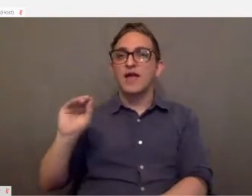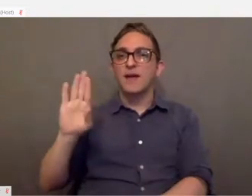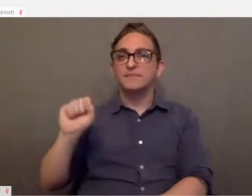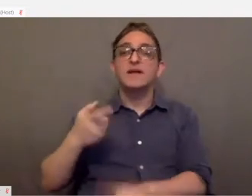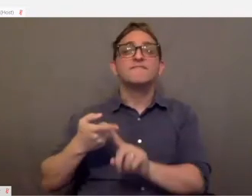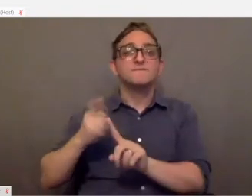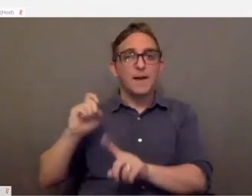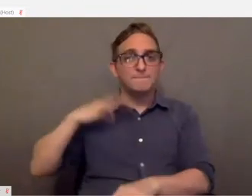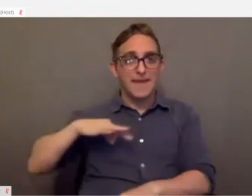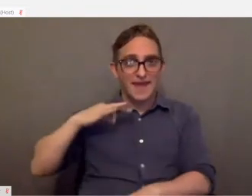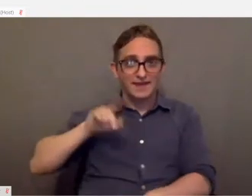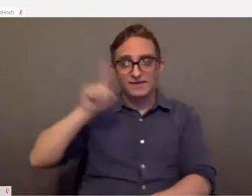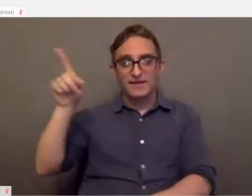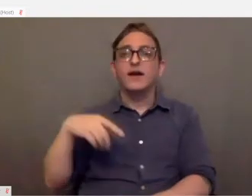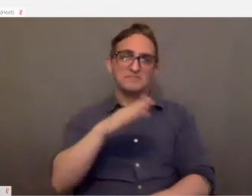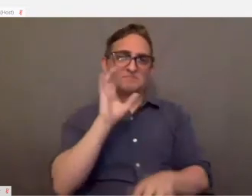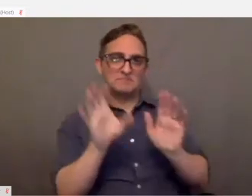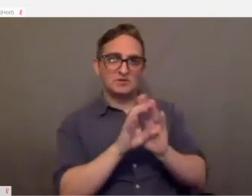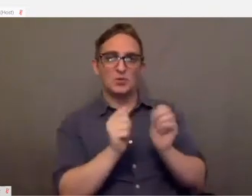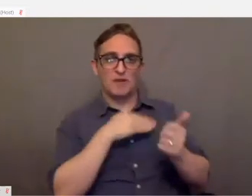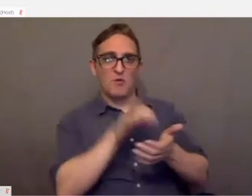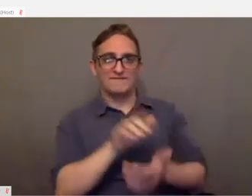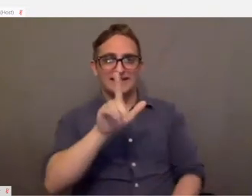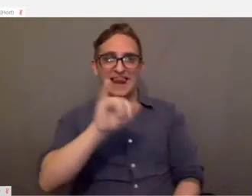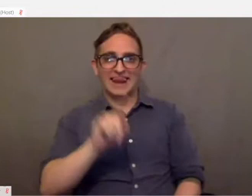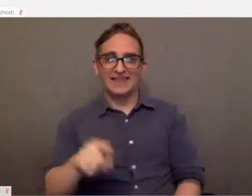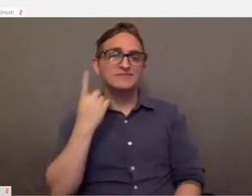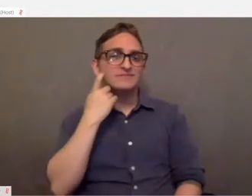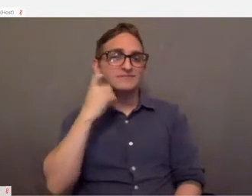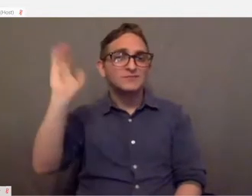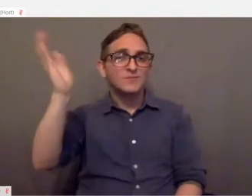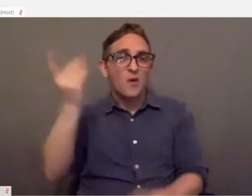Here's A picture of myself and my wife Liz Persaud who spoke last week.